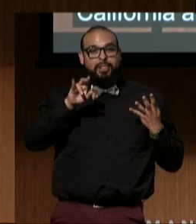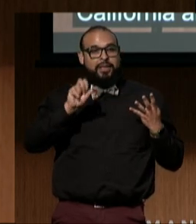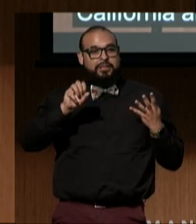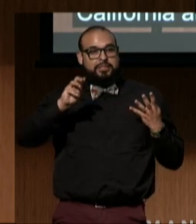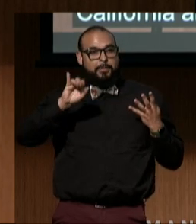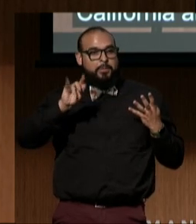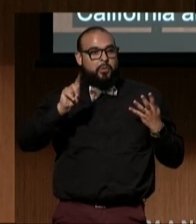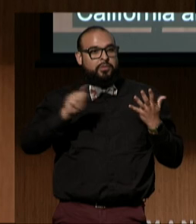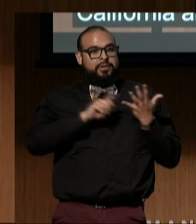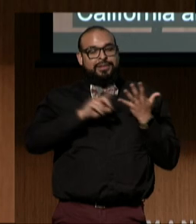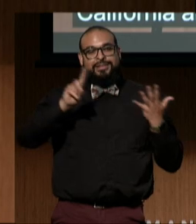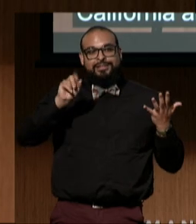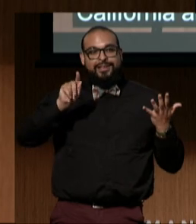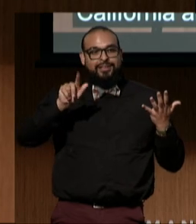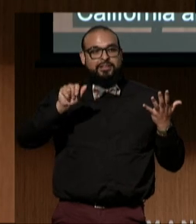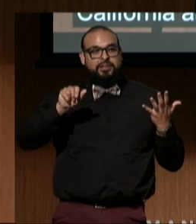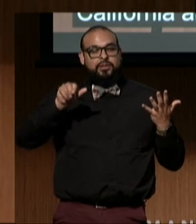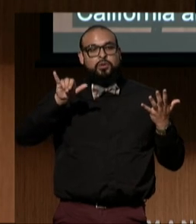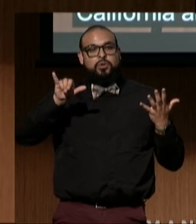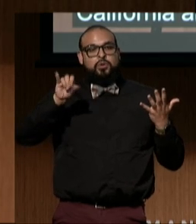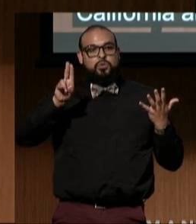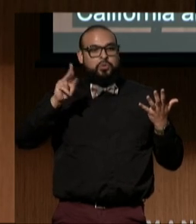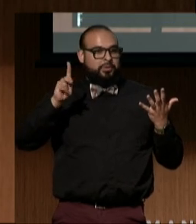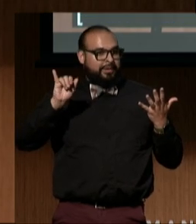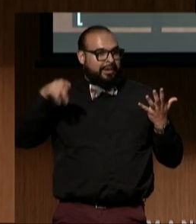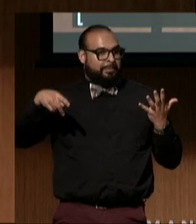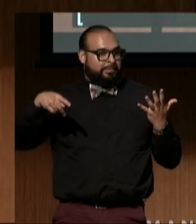Delta Yokut, and Napian (Patwin).